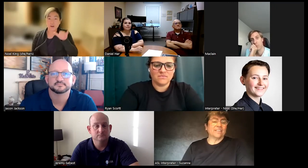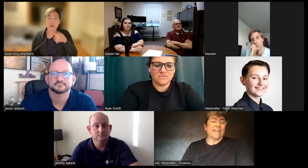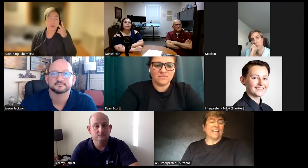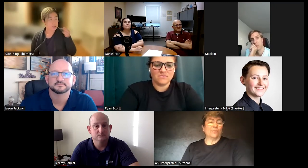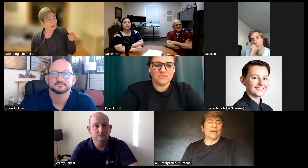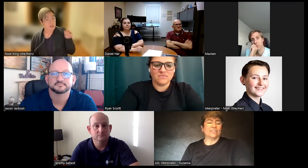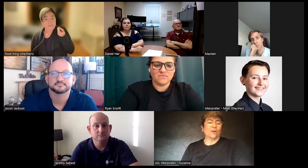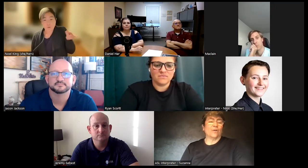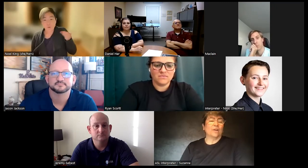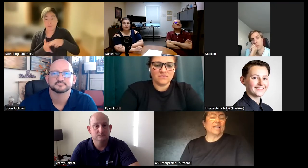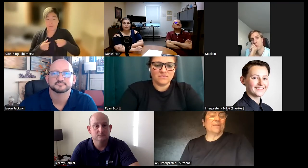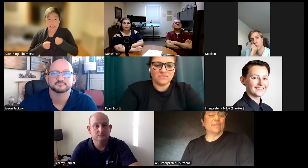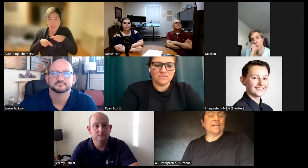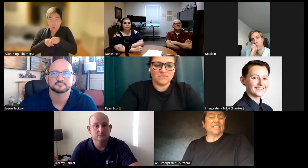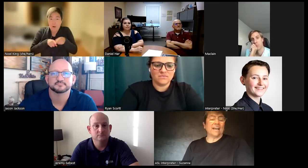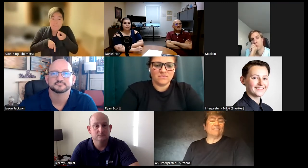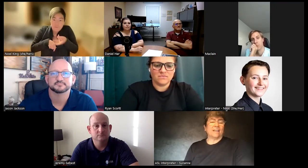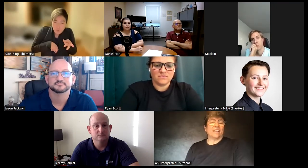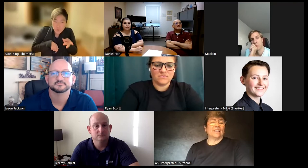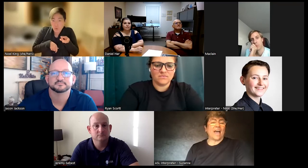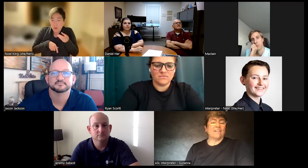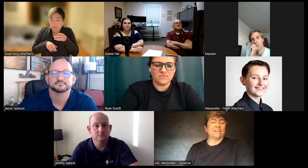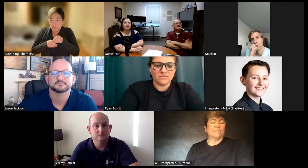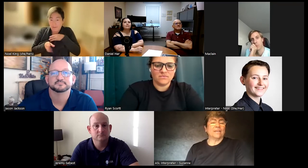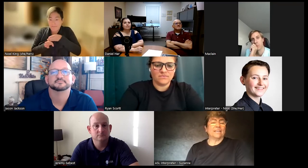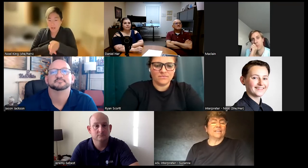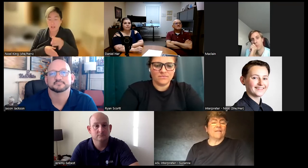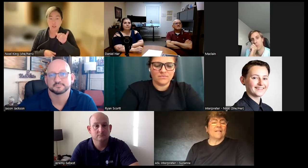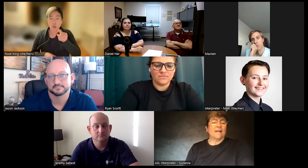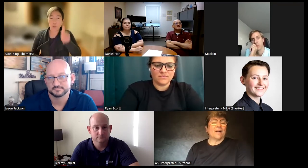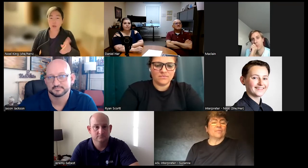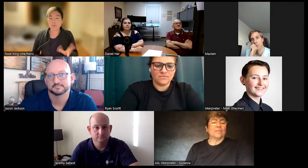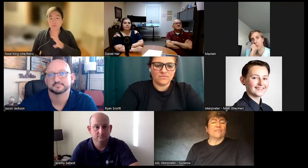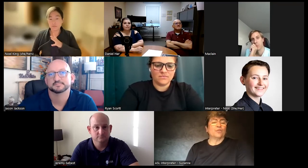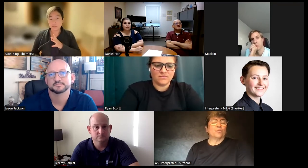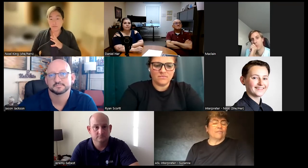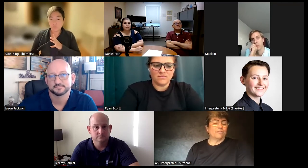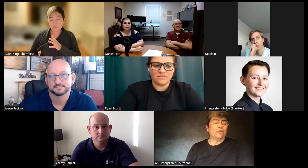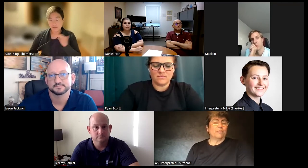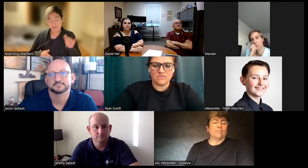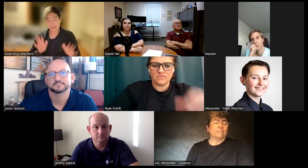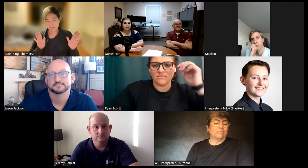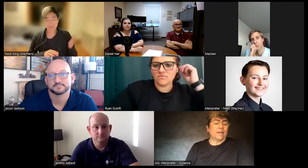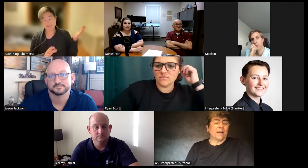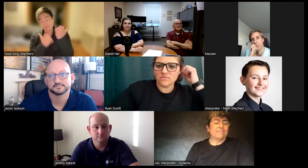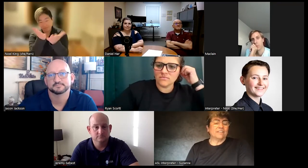the day anyway so him being deaf and having me I'm the few a few in my field